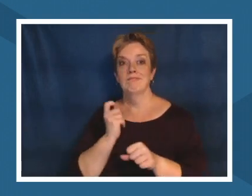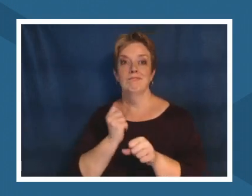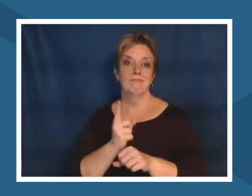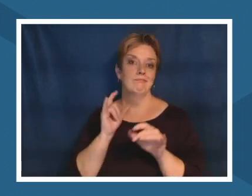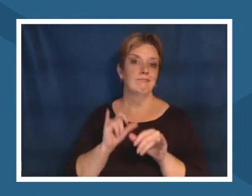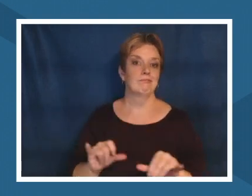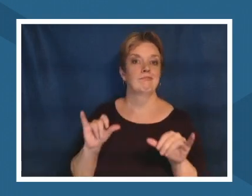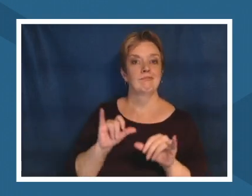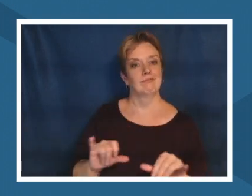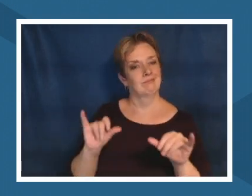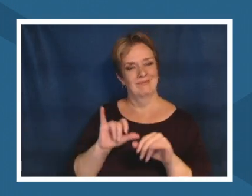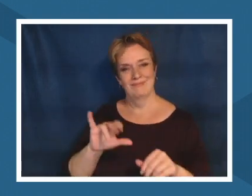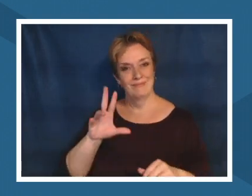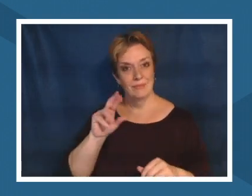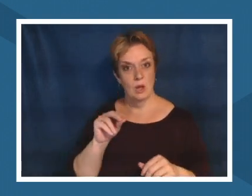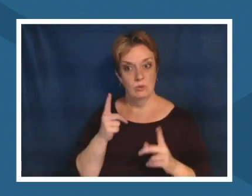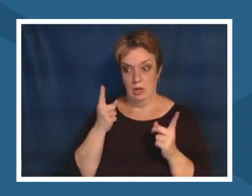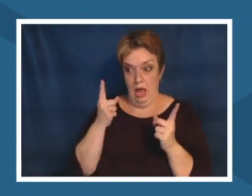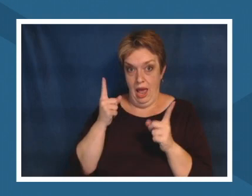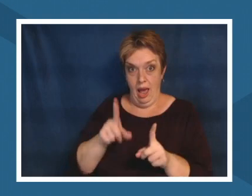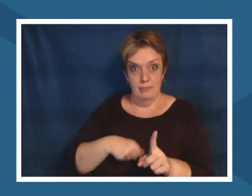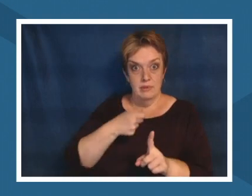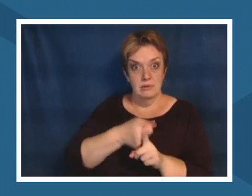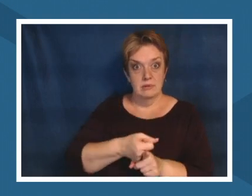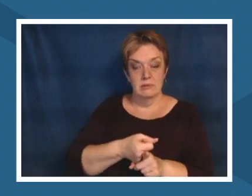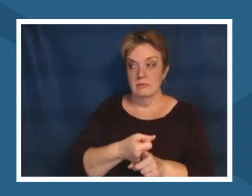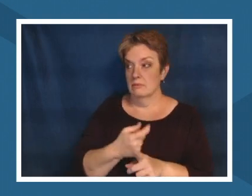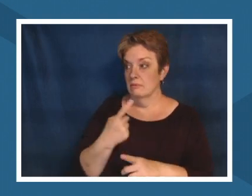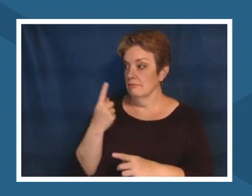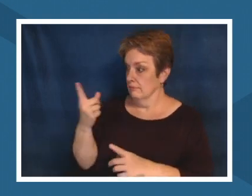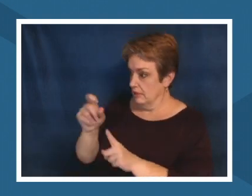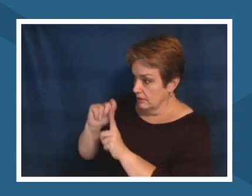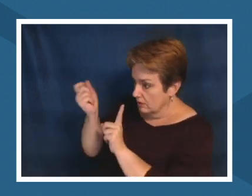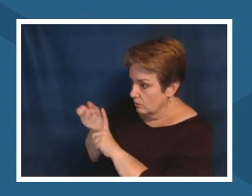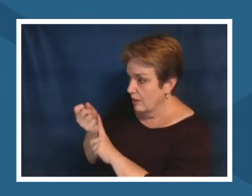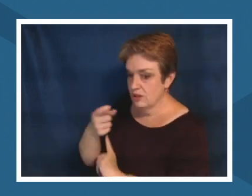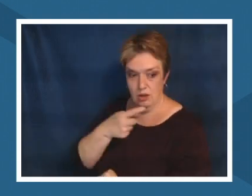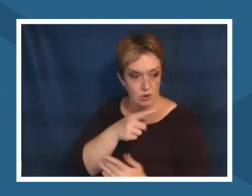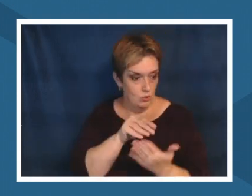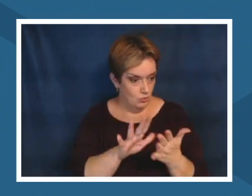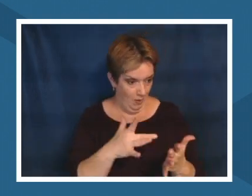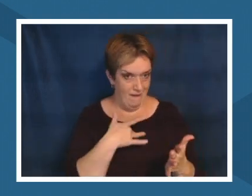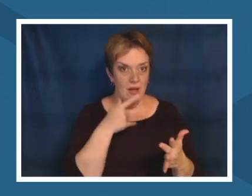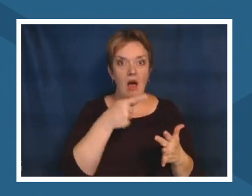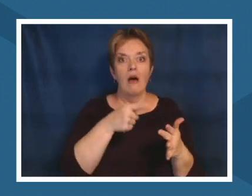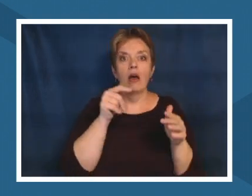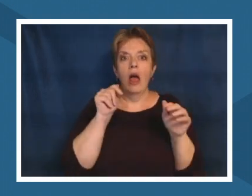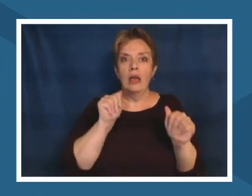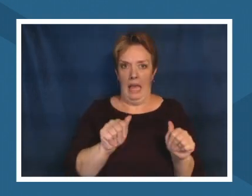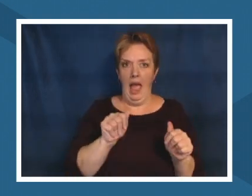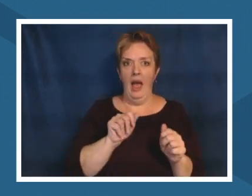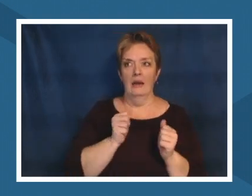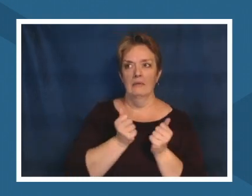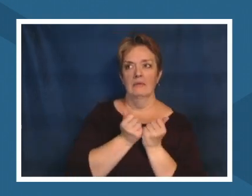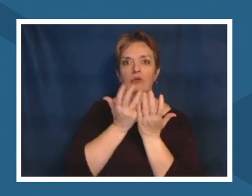that happened when a group of students felt like they could make a change and i was able to allow them to make that